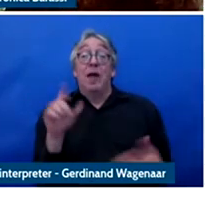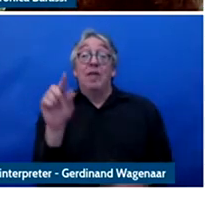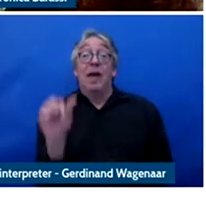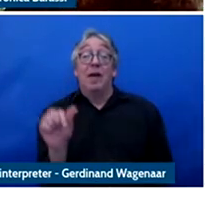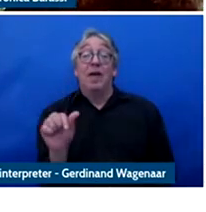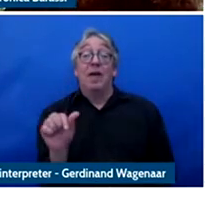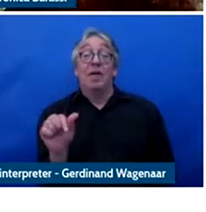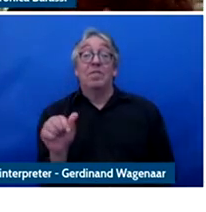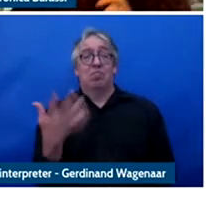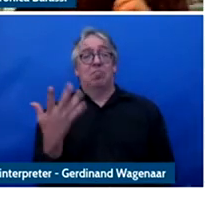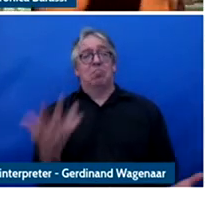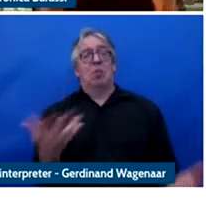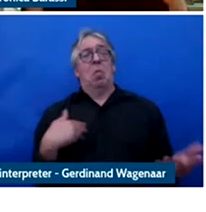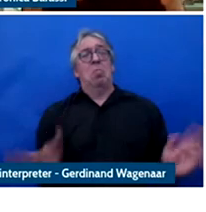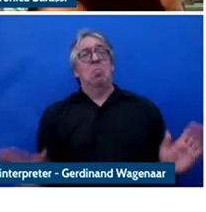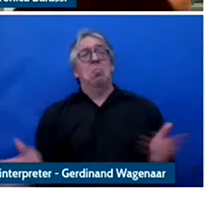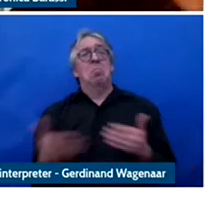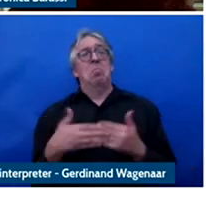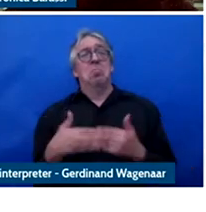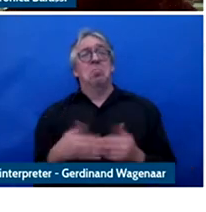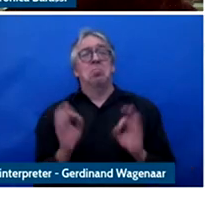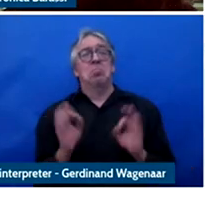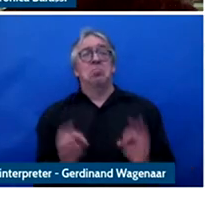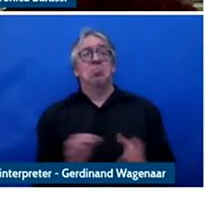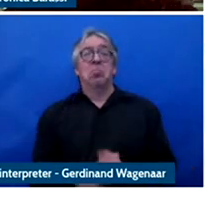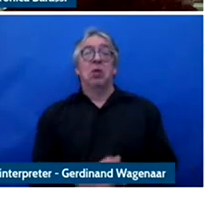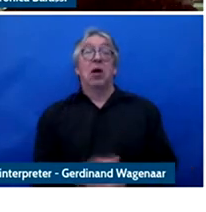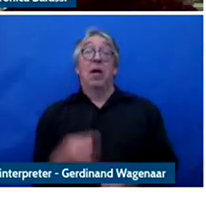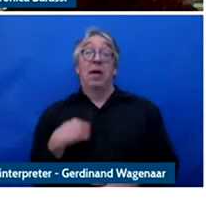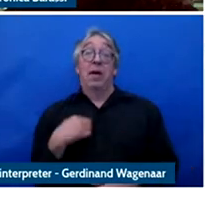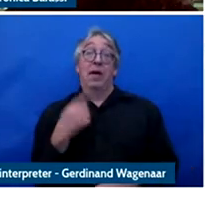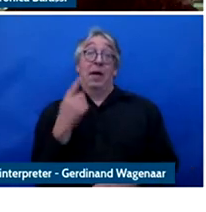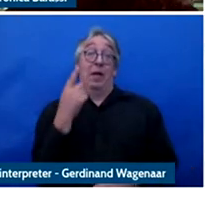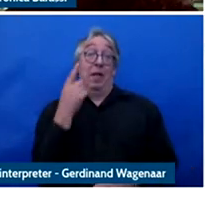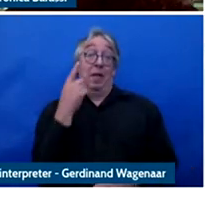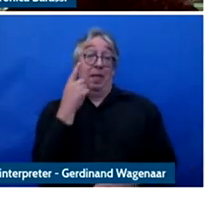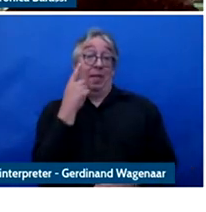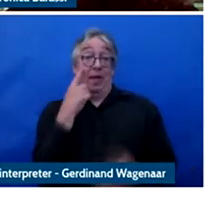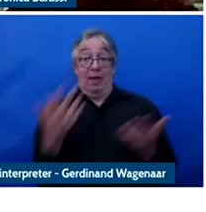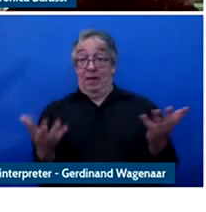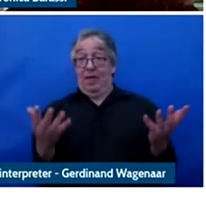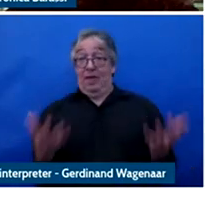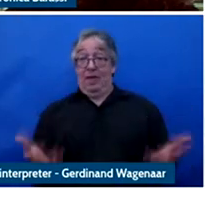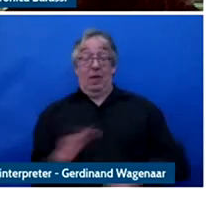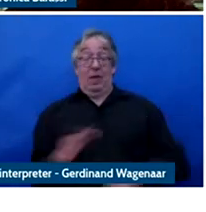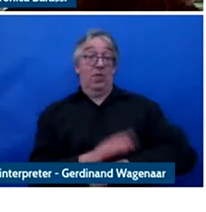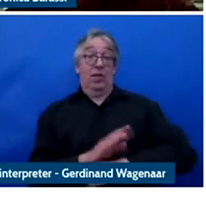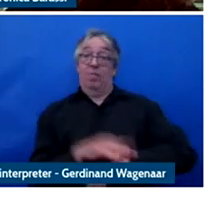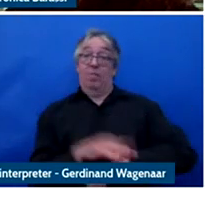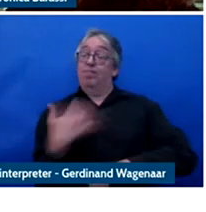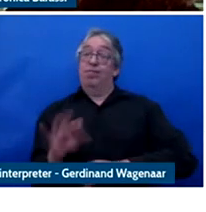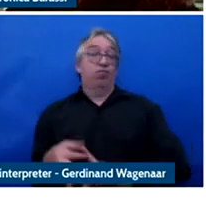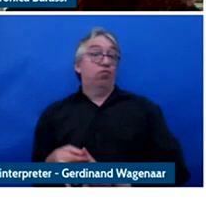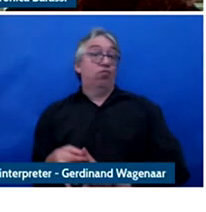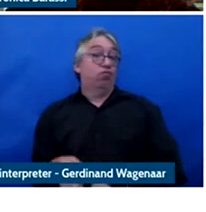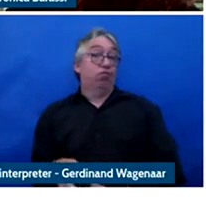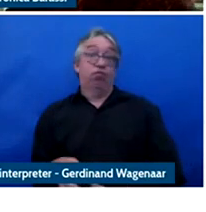I think that we are living in a historical time that is very